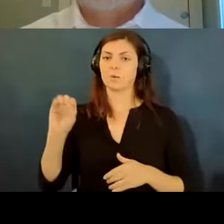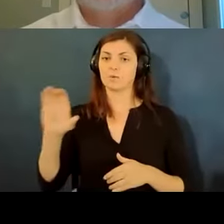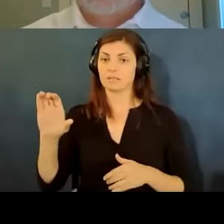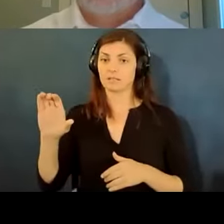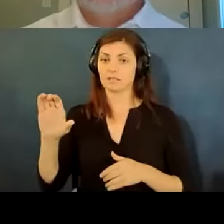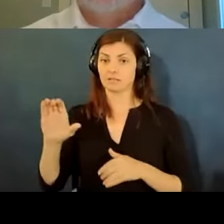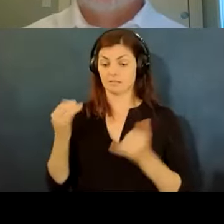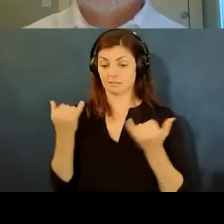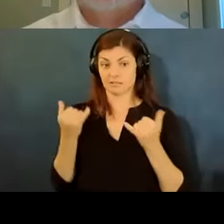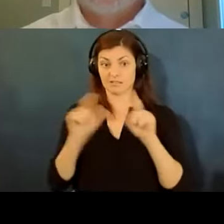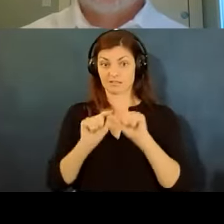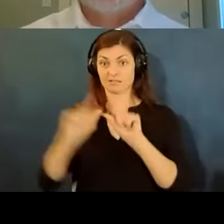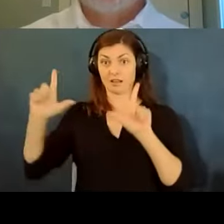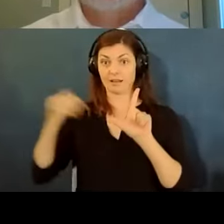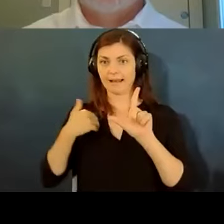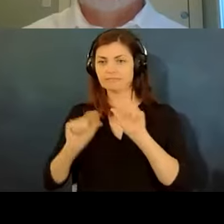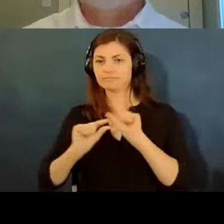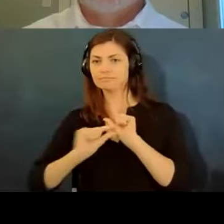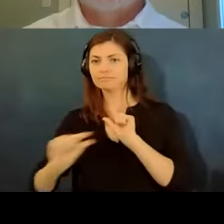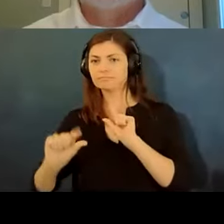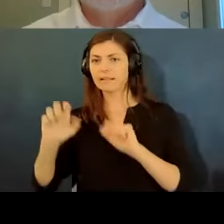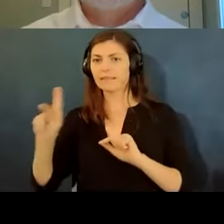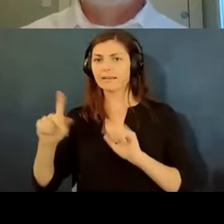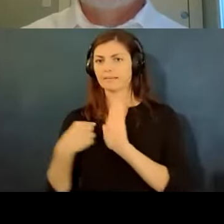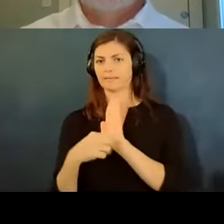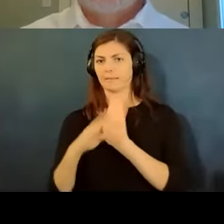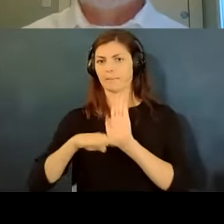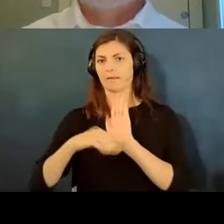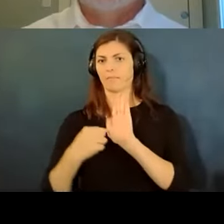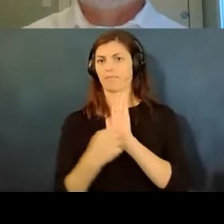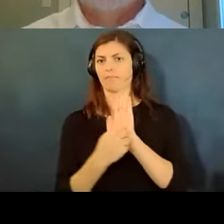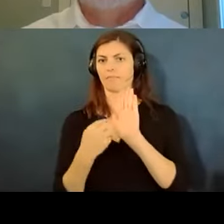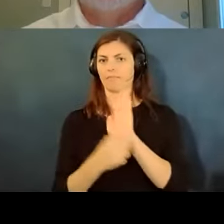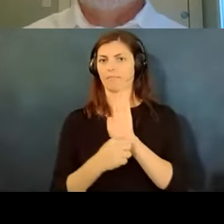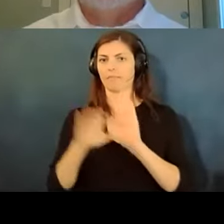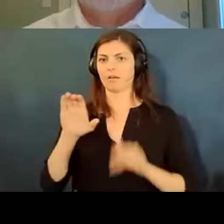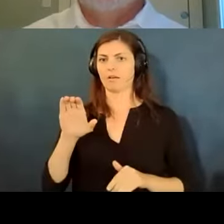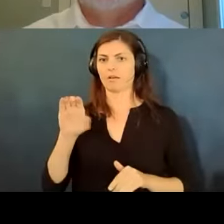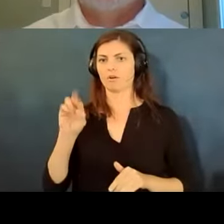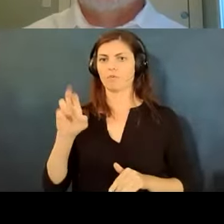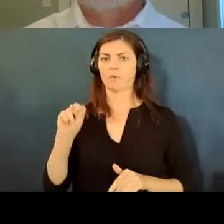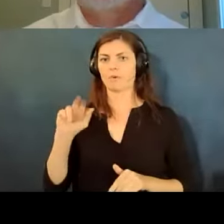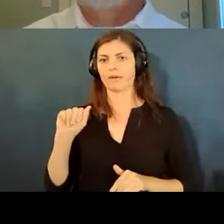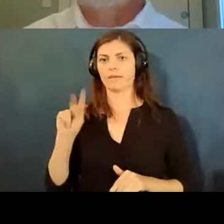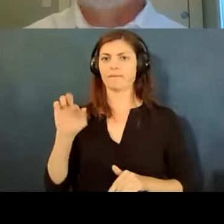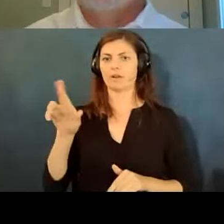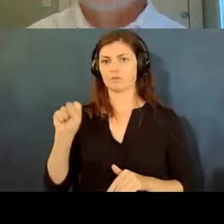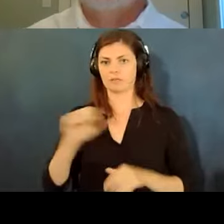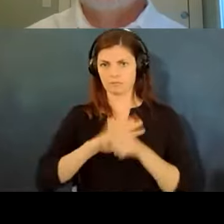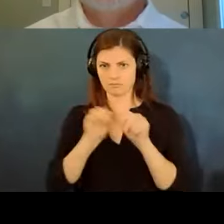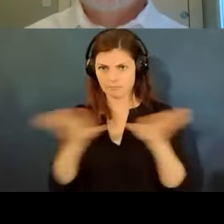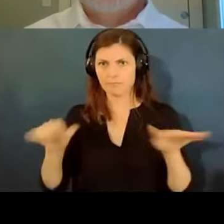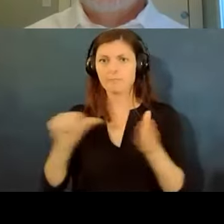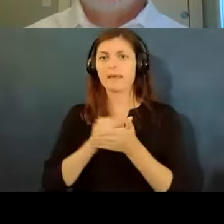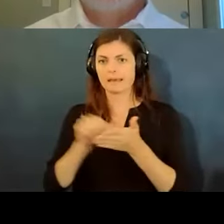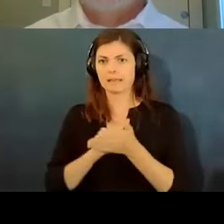the eoc's coronavirus page but you can actually get to it by just going to eeoc.gov and on that